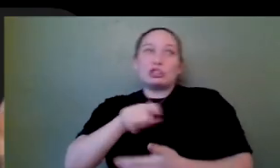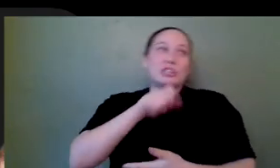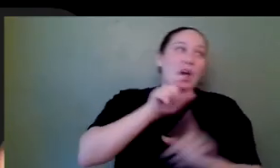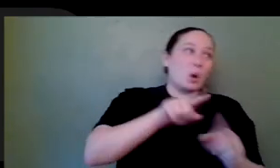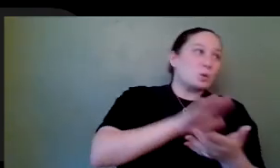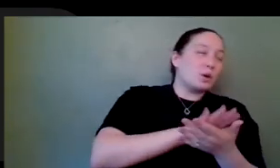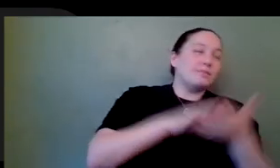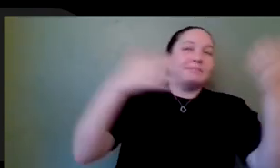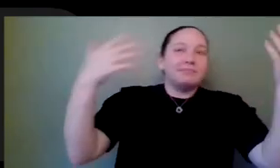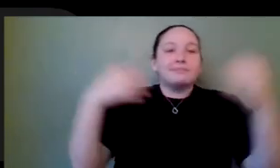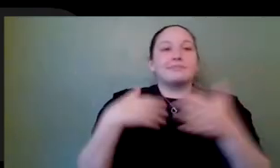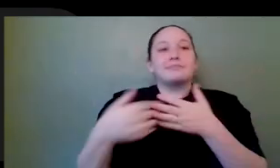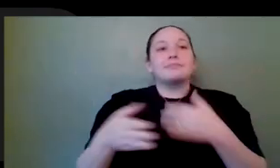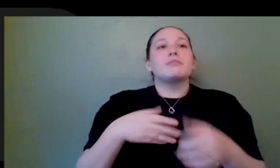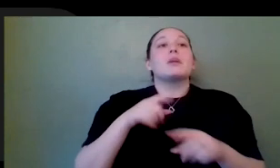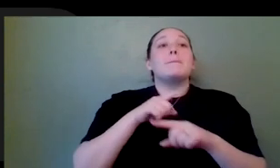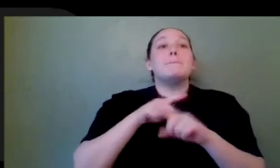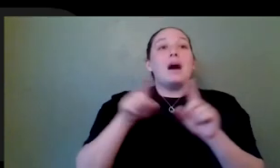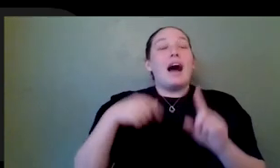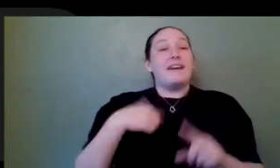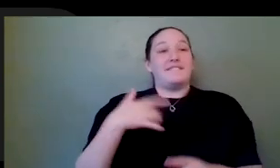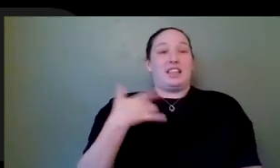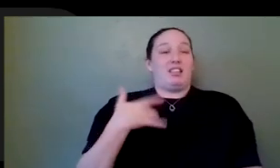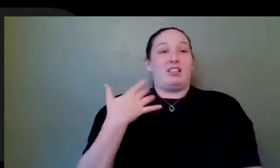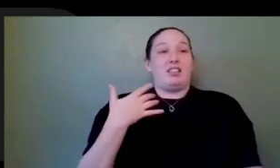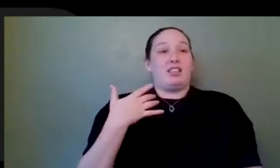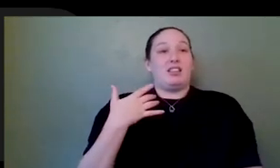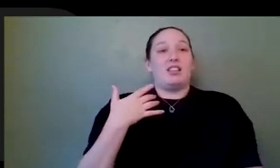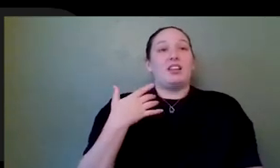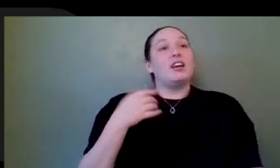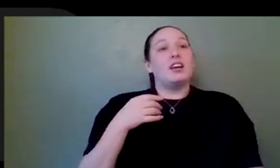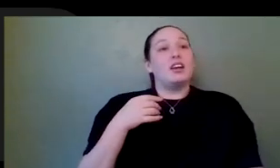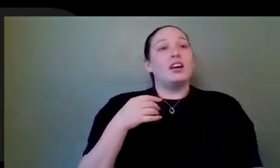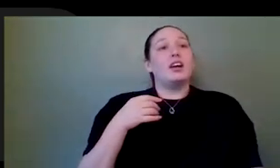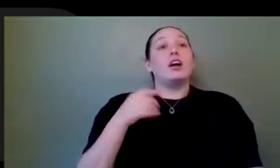way that all framing. But one of the pros like to this day I'll stand by. It is because of going to